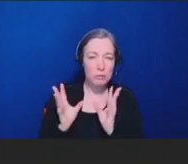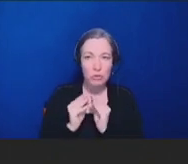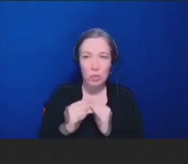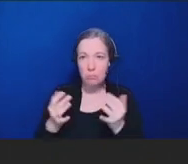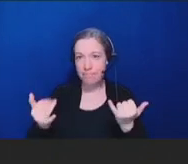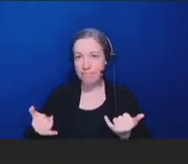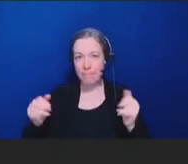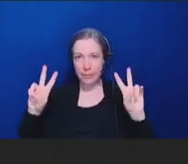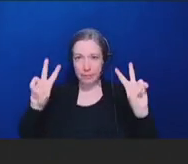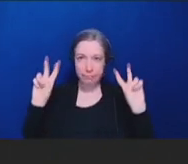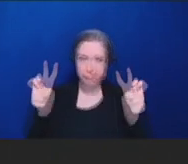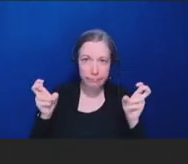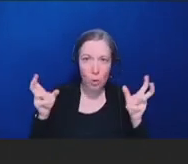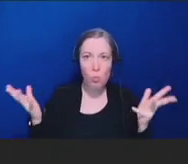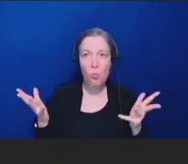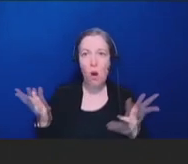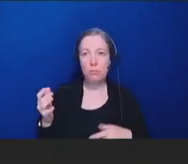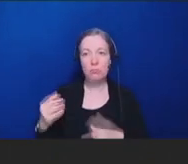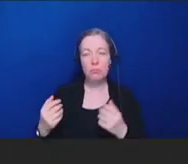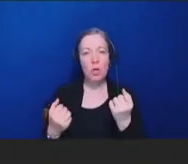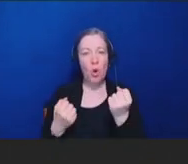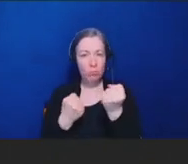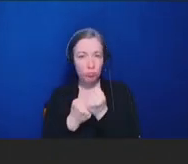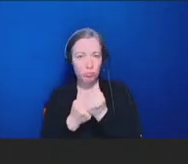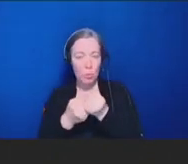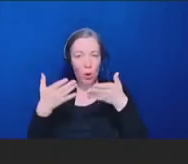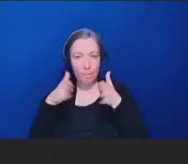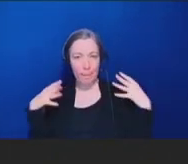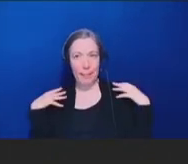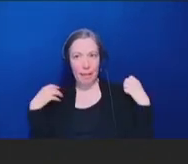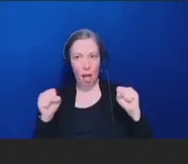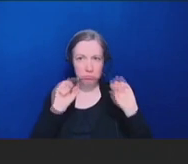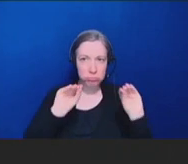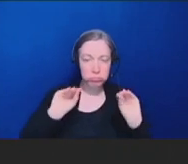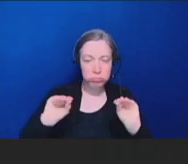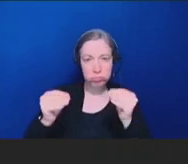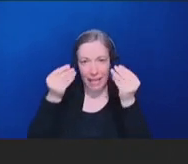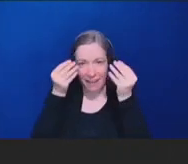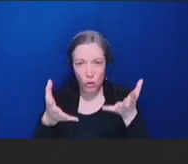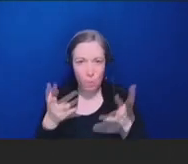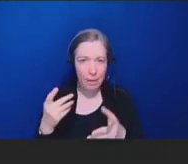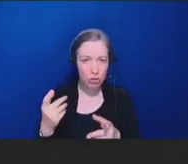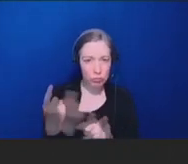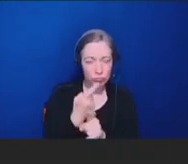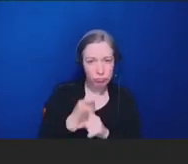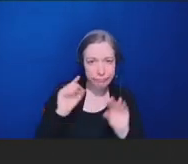And our presenter is Dr. Robert Califf from the U.S. Food and Drug Administration. Dr.